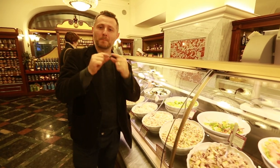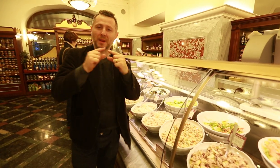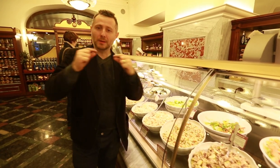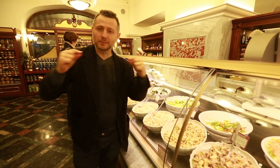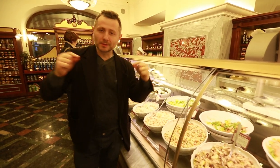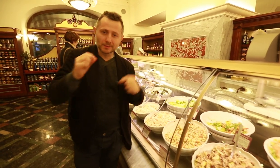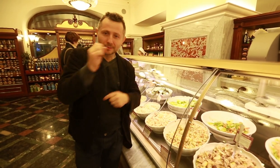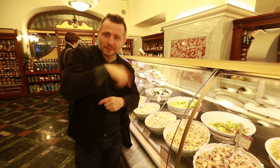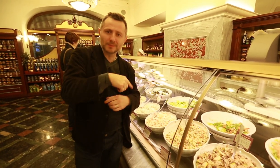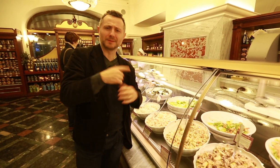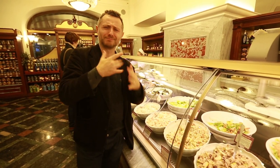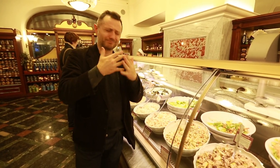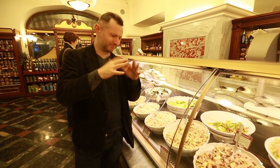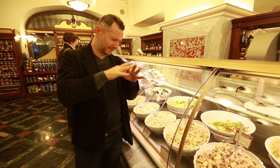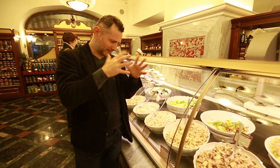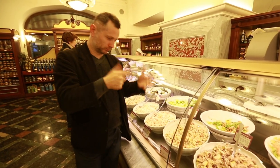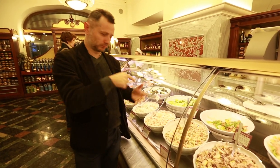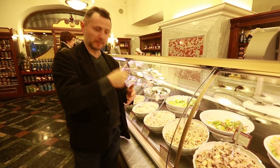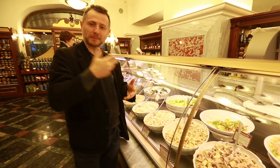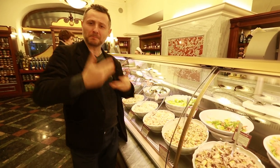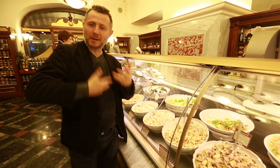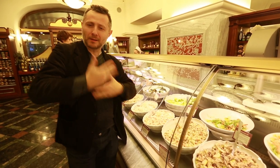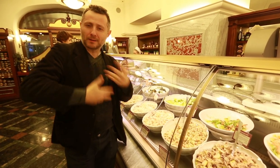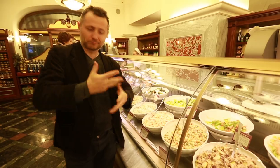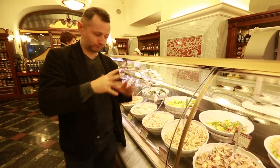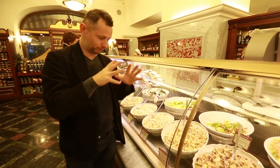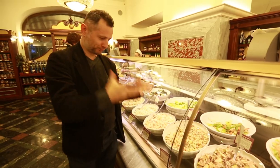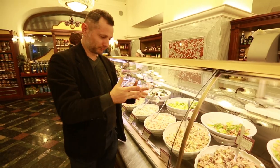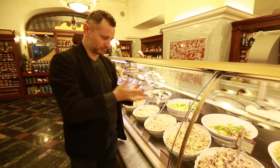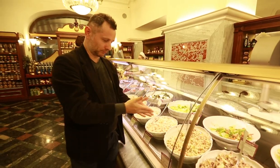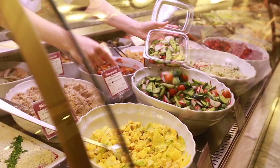well as diced pickles and diced bologna or hot dogs] mixed in it.